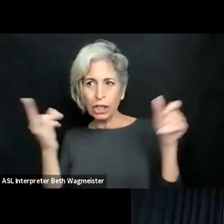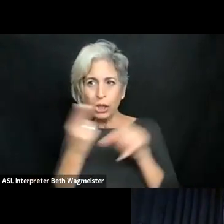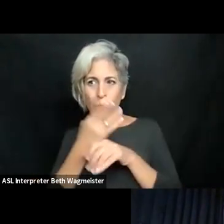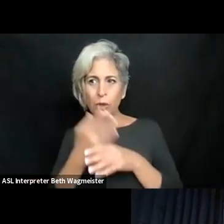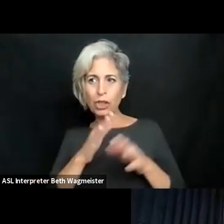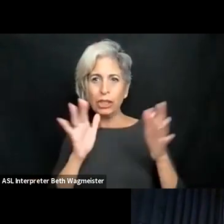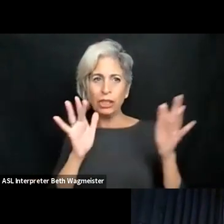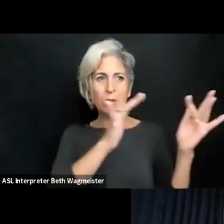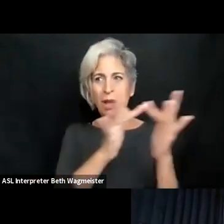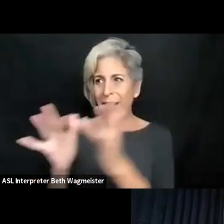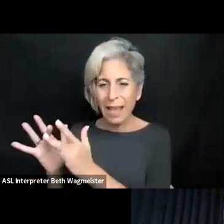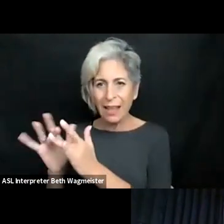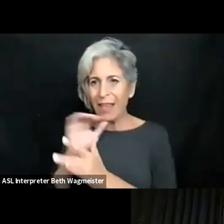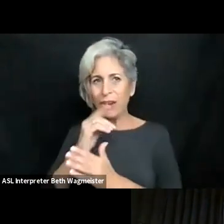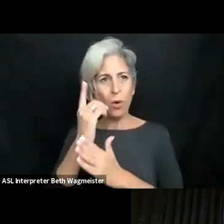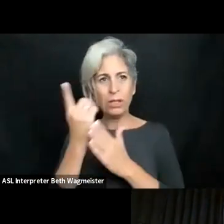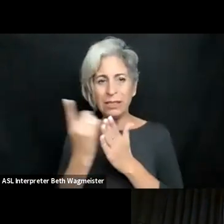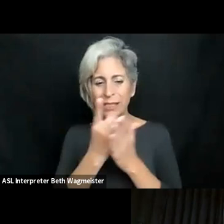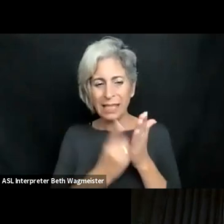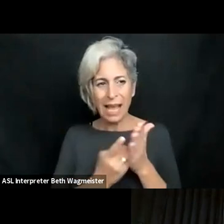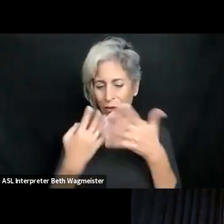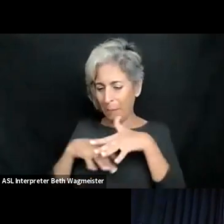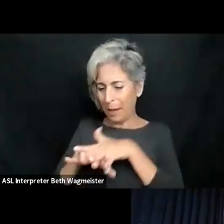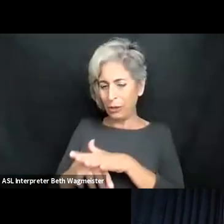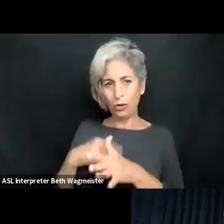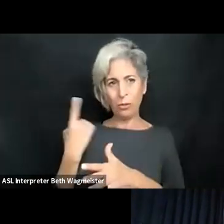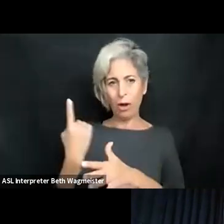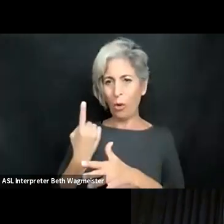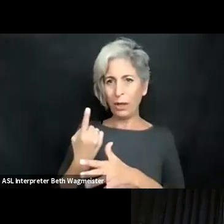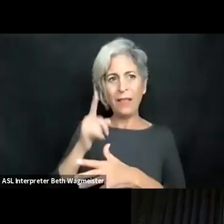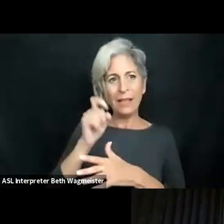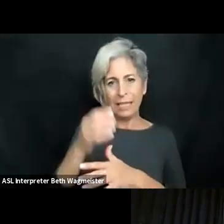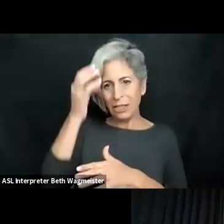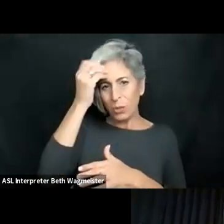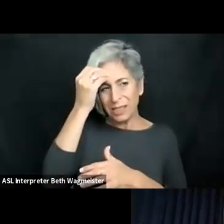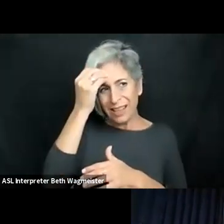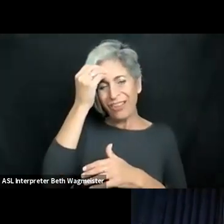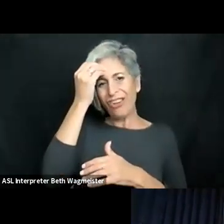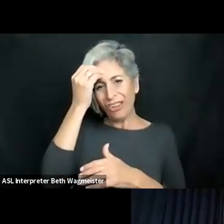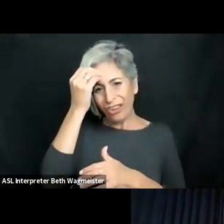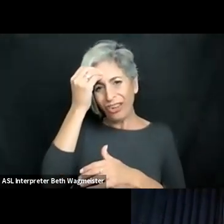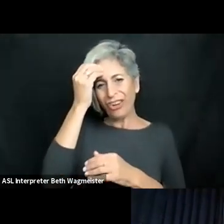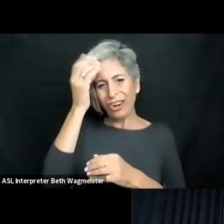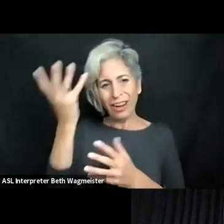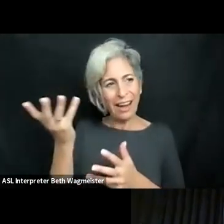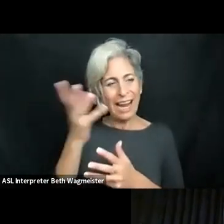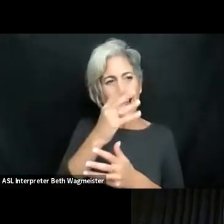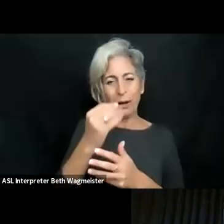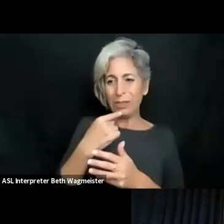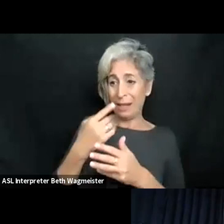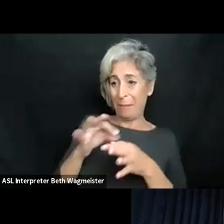eye-opener. Because they would realize they have a broader context of users, so they don't always design for the